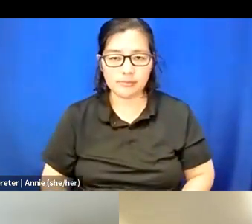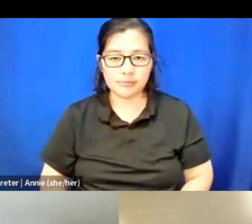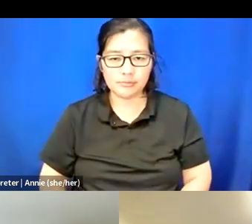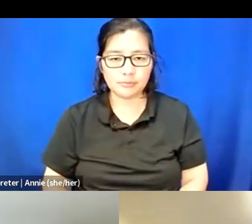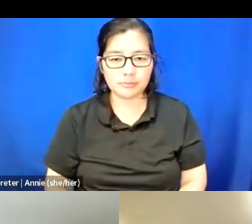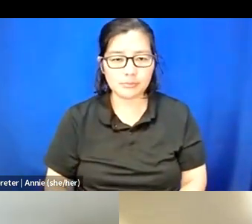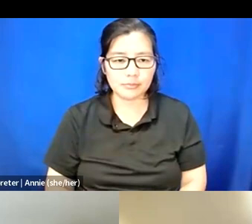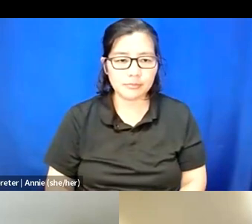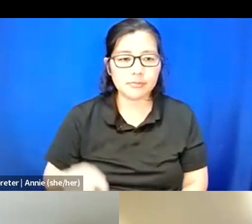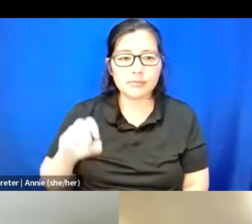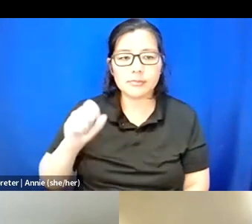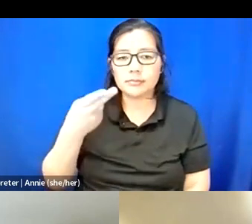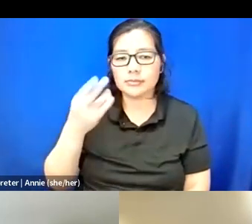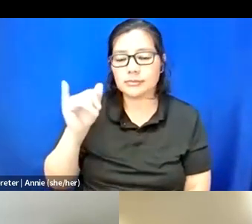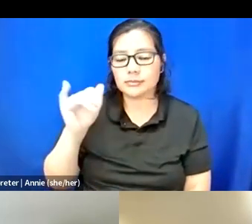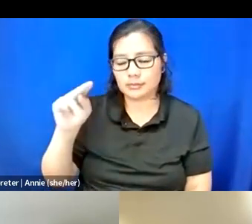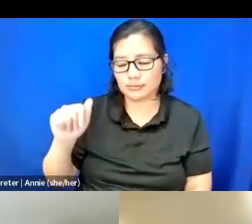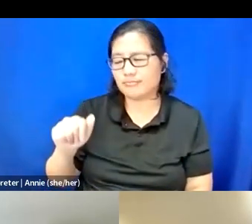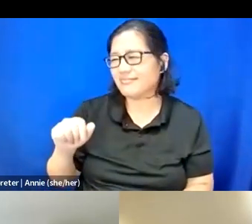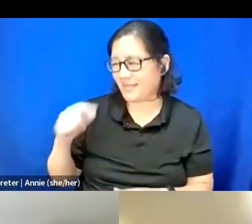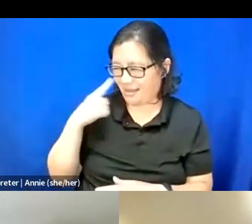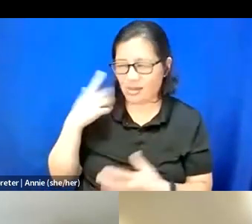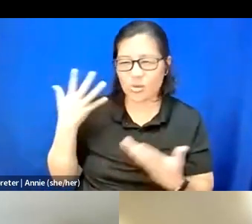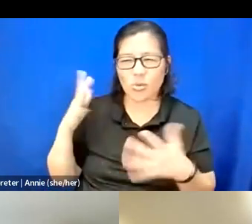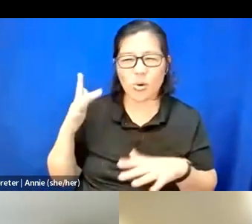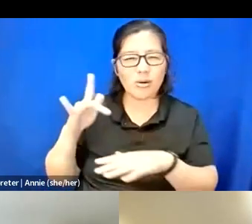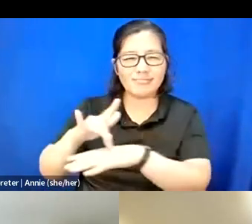Yeah, I think you touched upon the huge importance